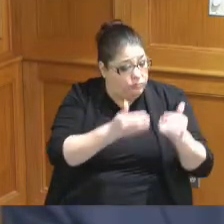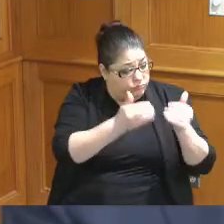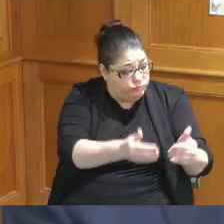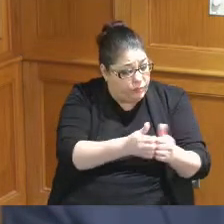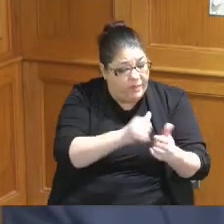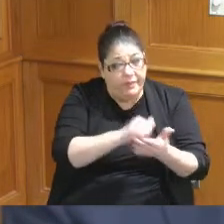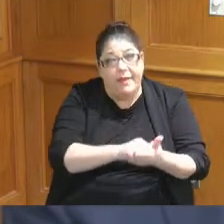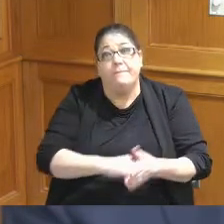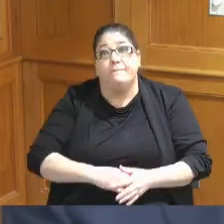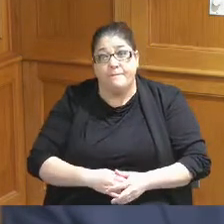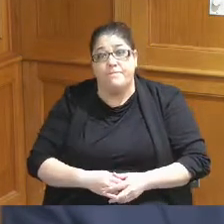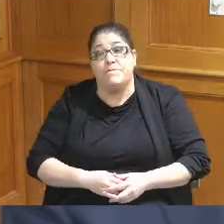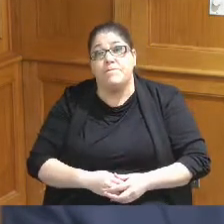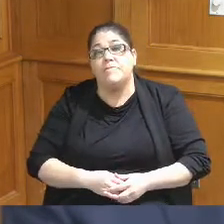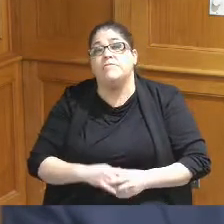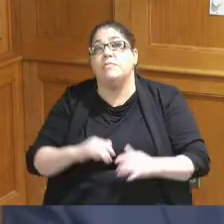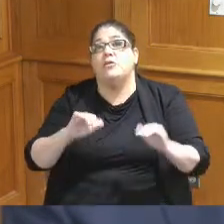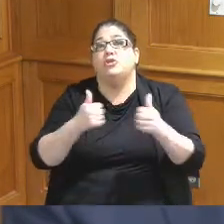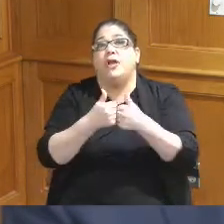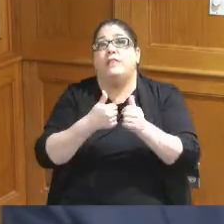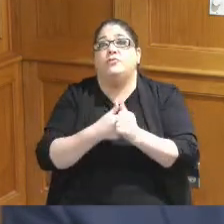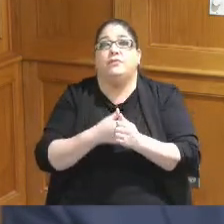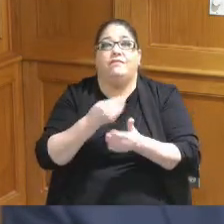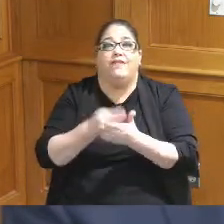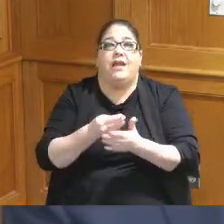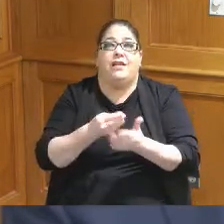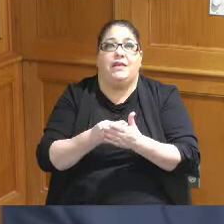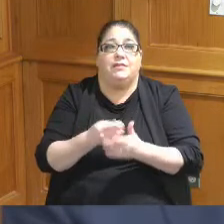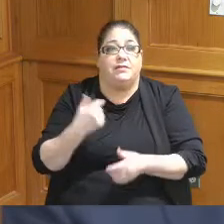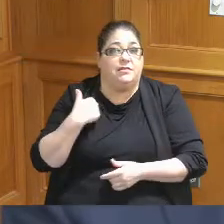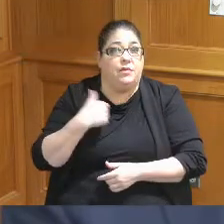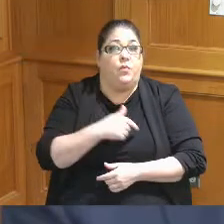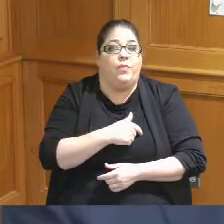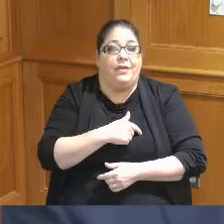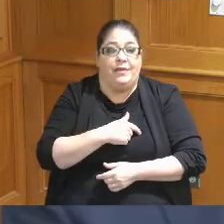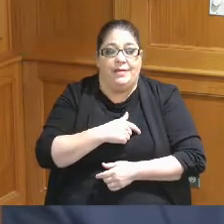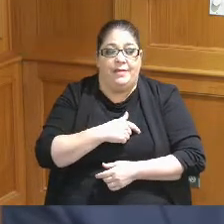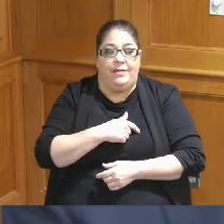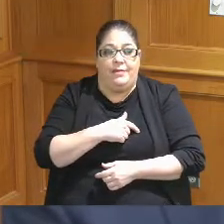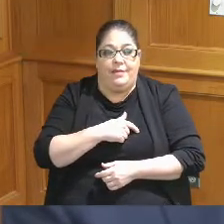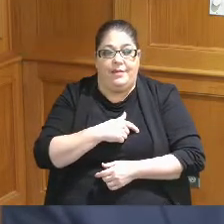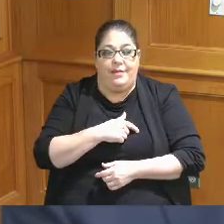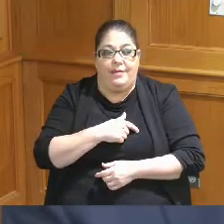safety complex the challenge with the financing is that we have asked and all I think all three